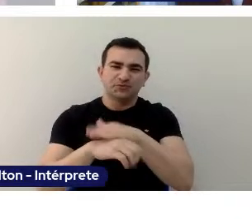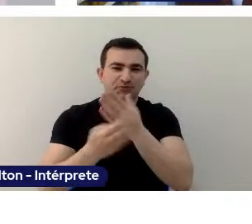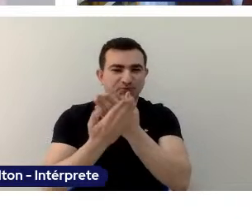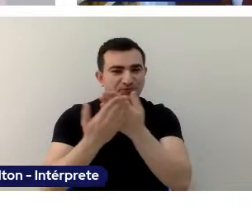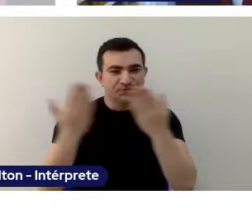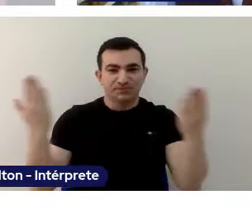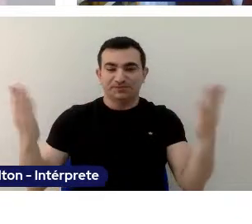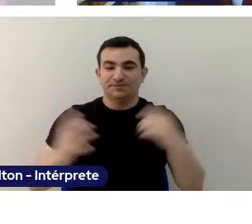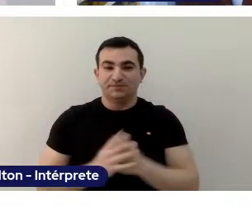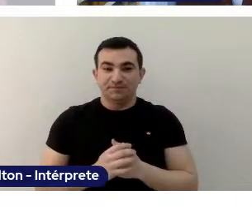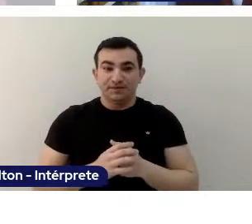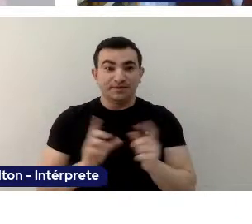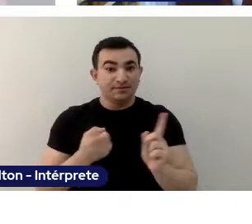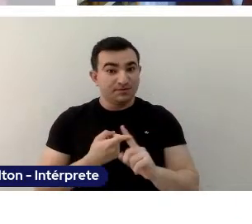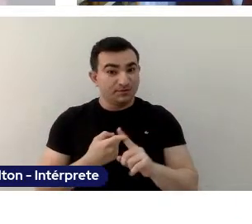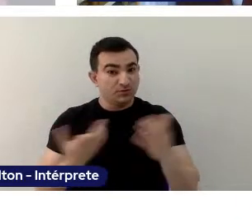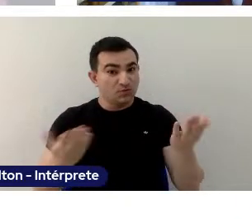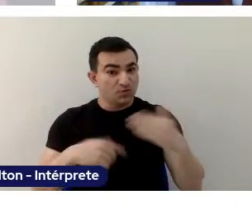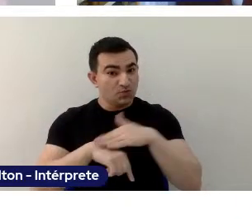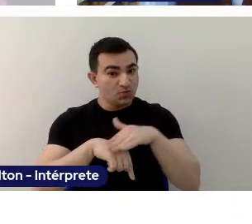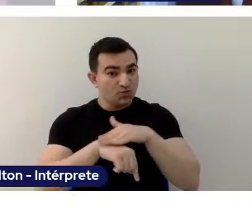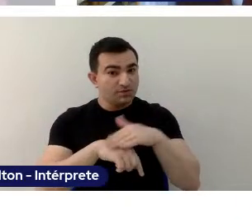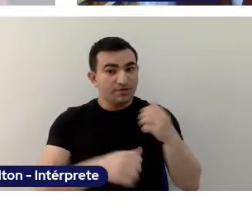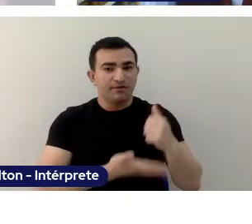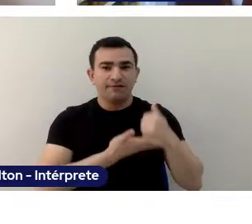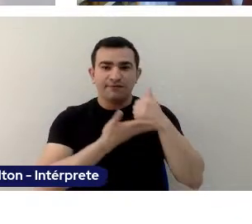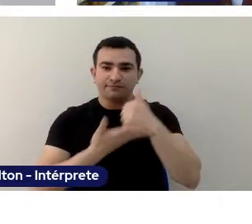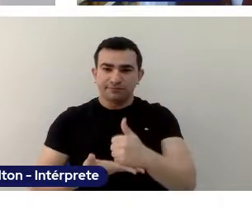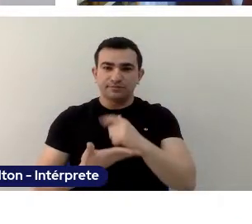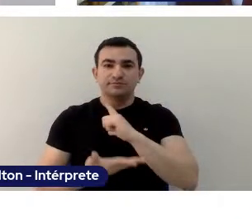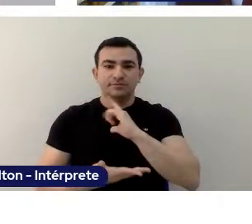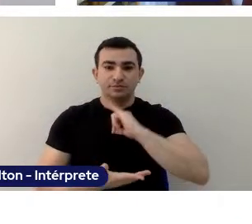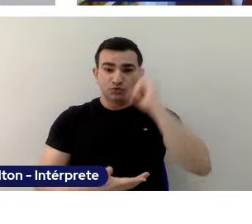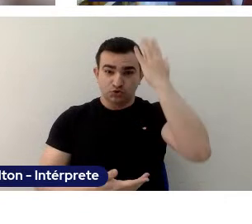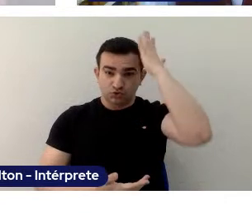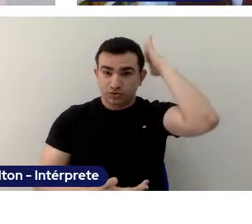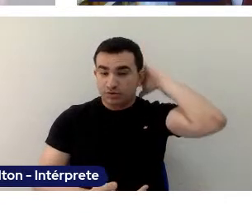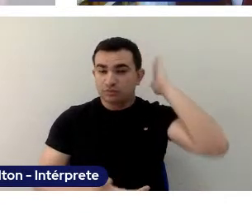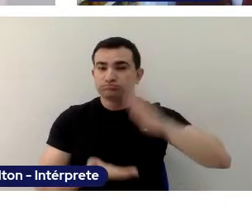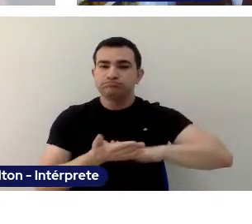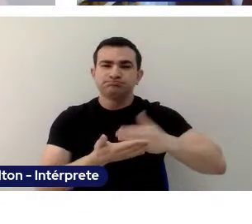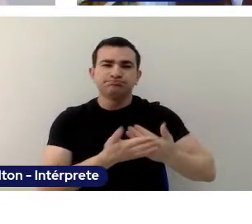Also my greetings to Jaylton that is making our Libras (Brazilian Sign Language) translations.